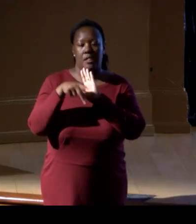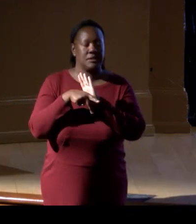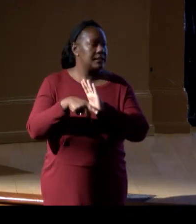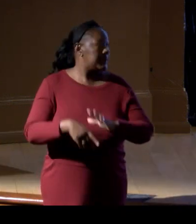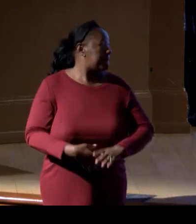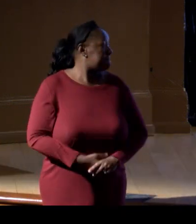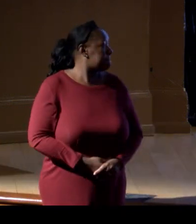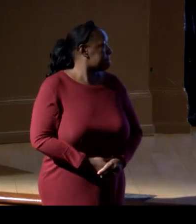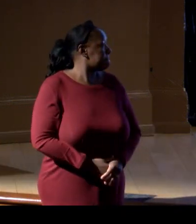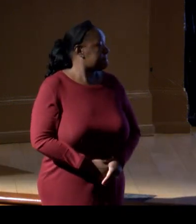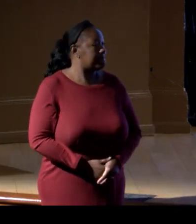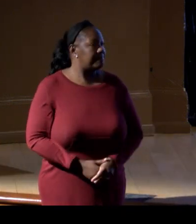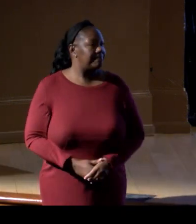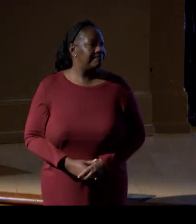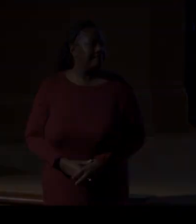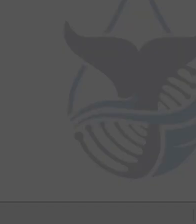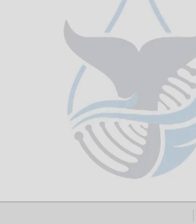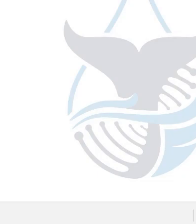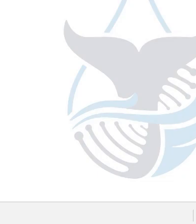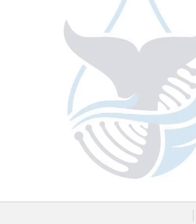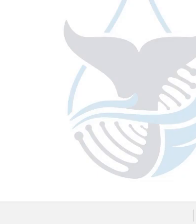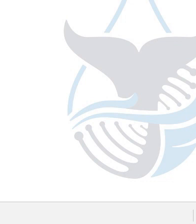(people murmuring)